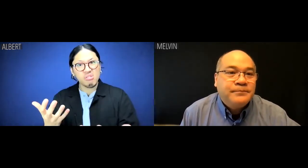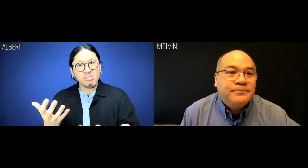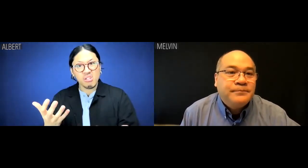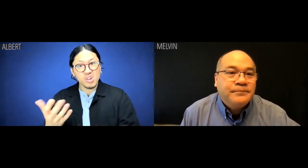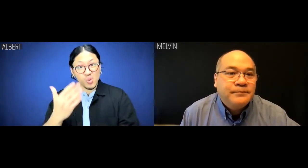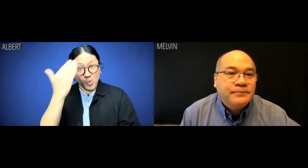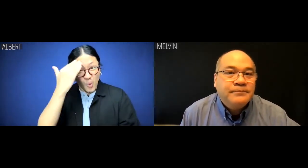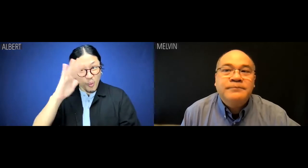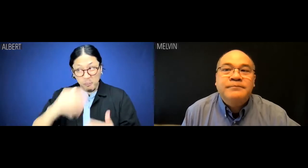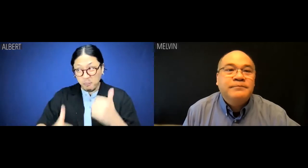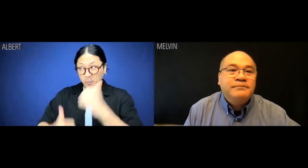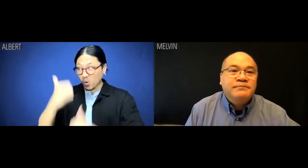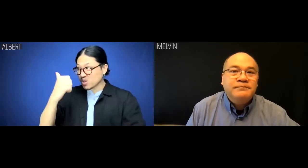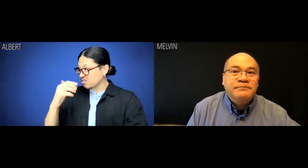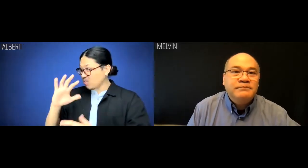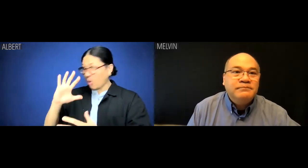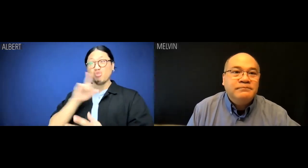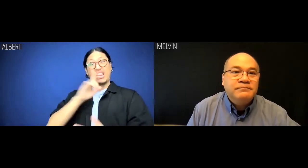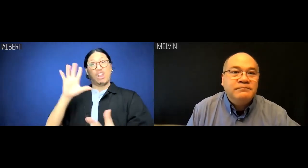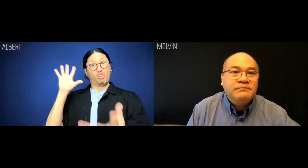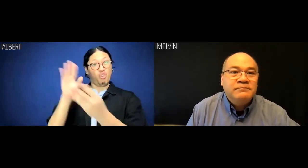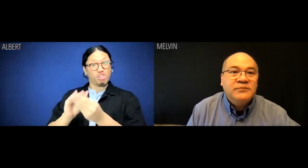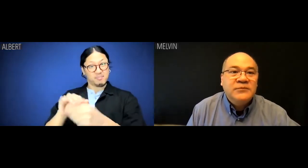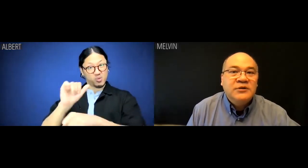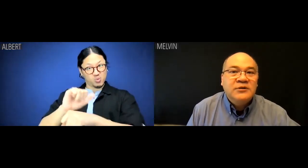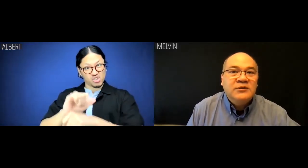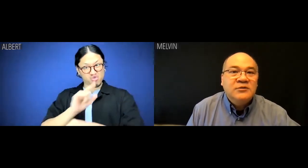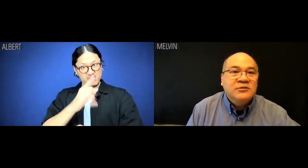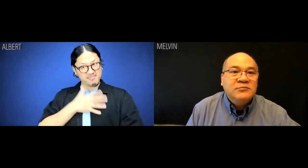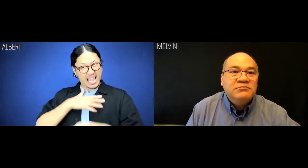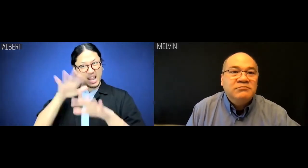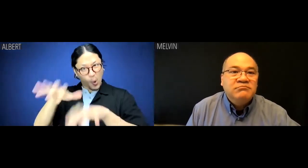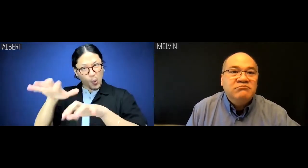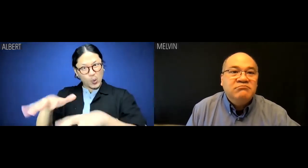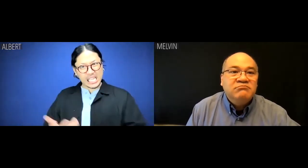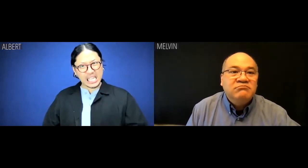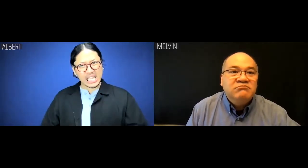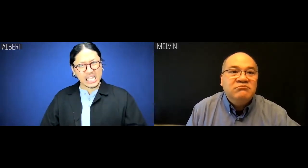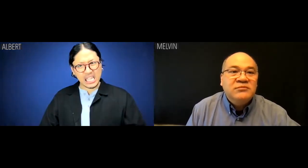You do know that all of our output comes from my code?